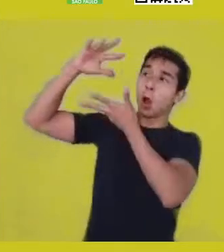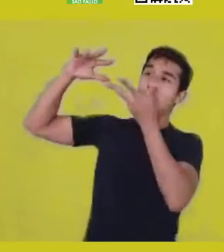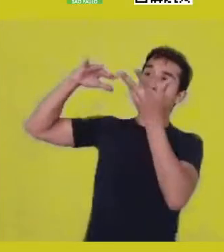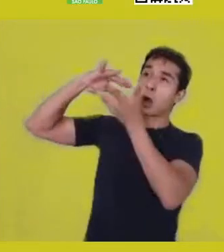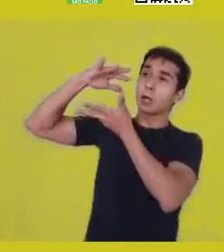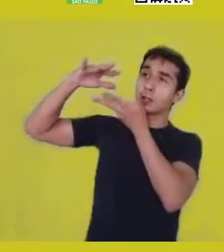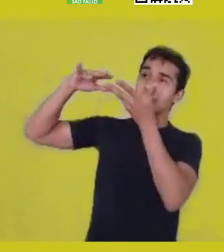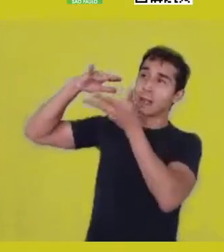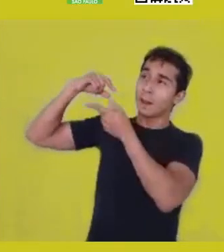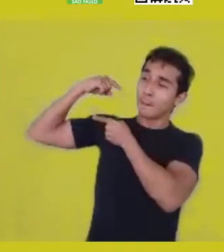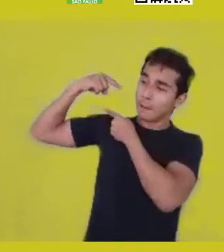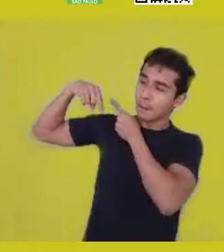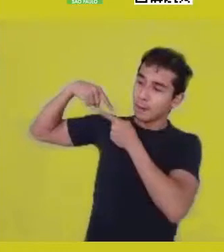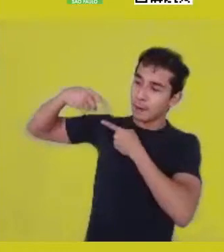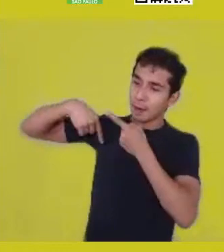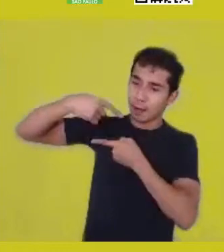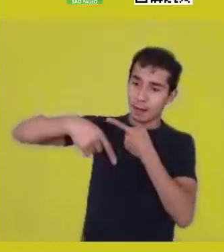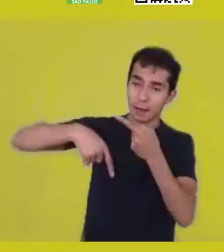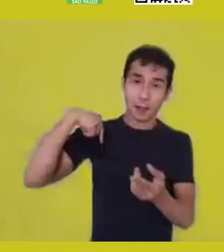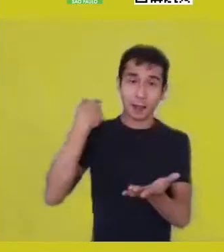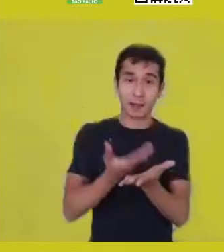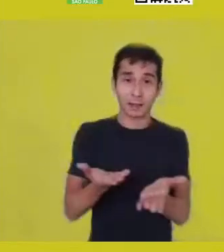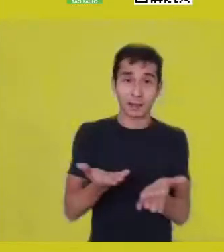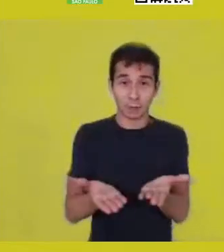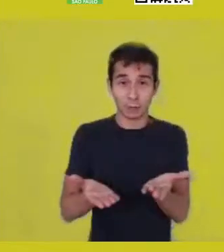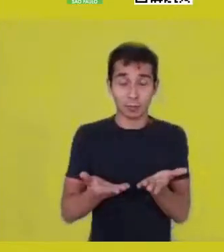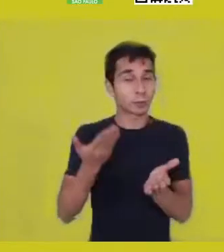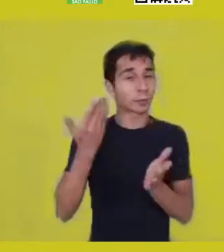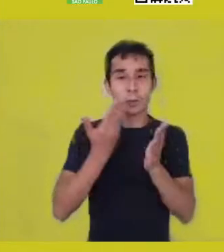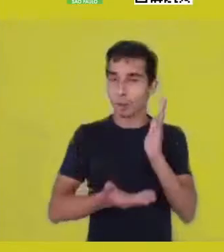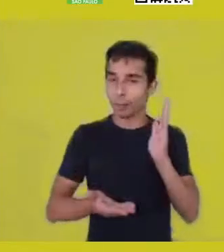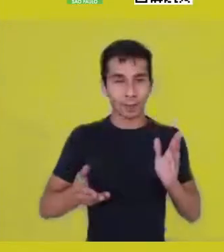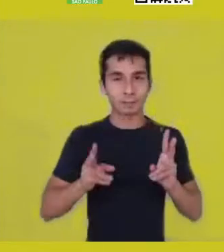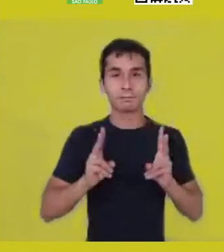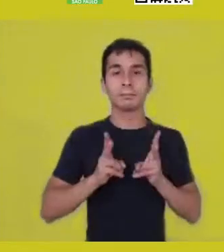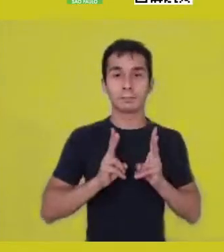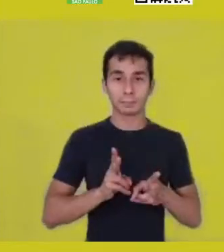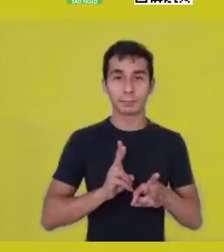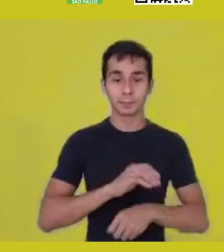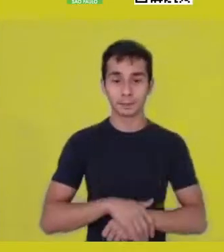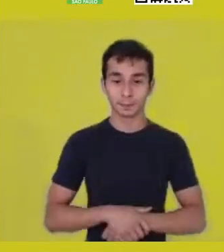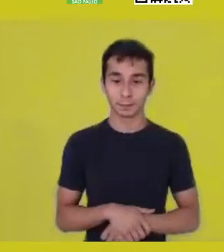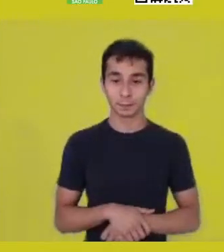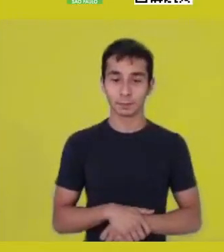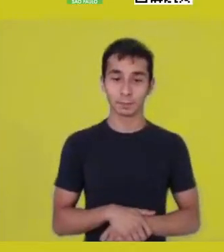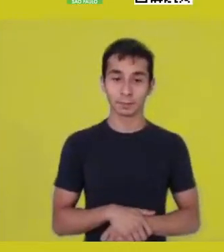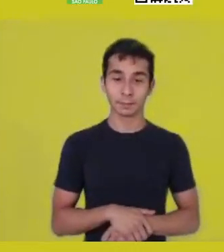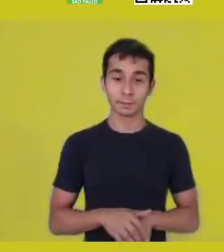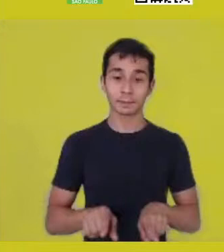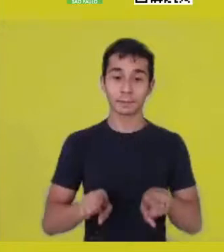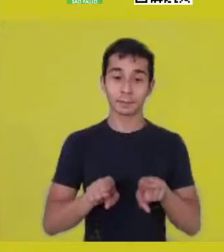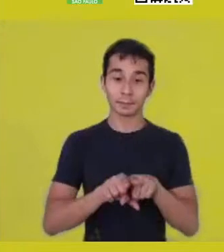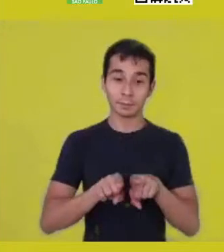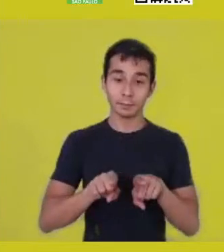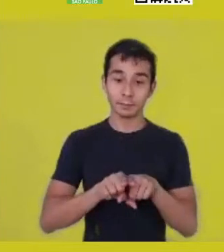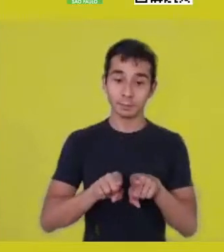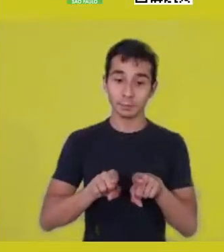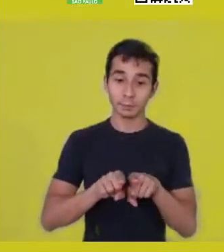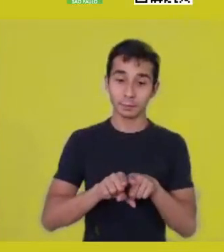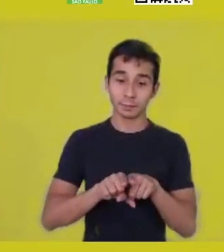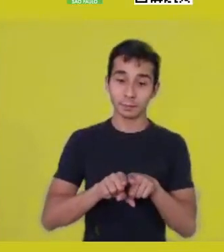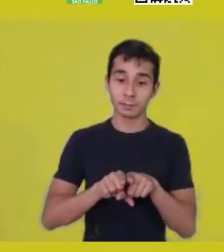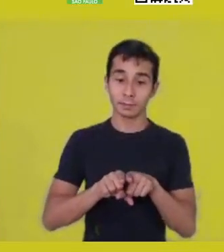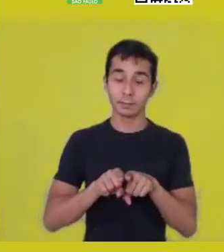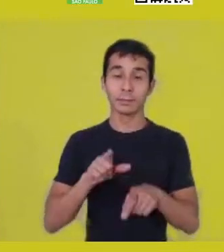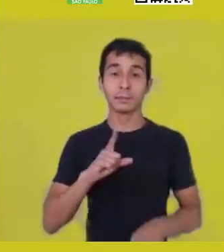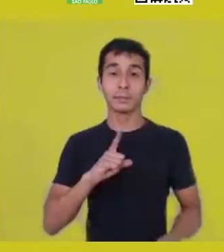Then we receive another element during conception, which is ren, our name.